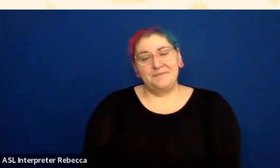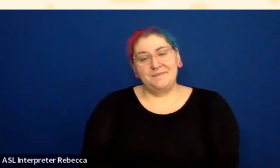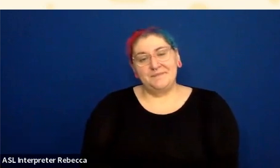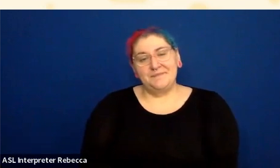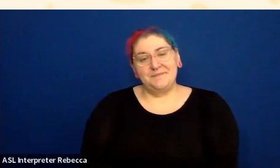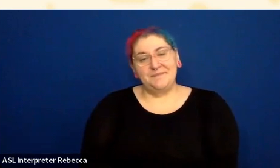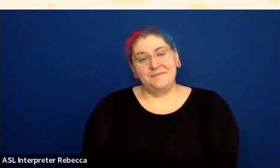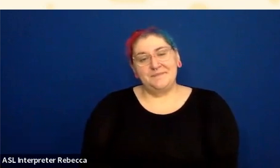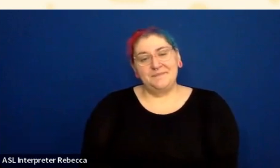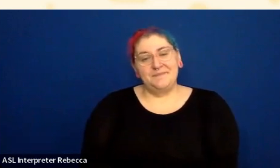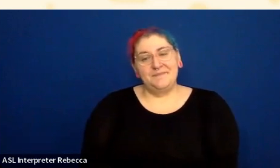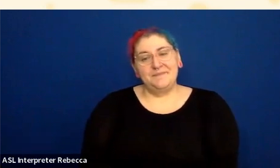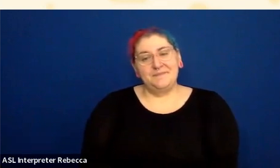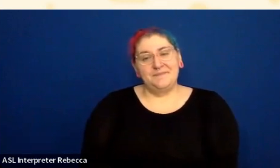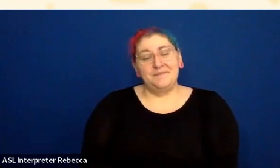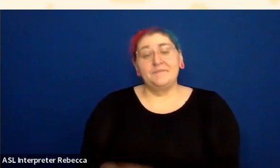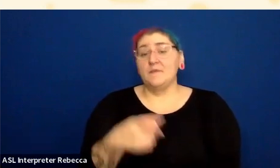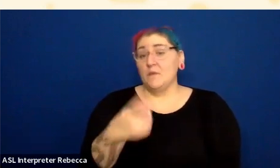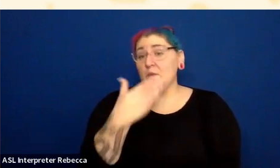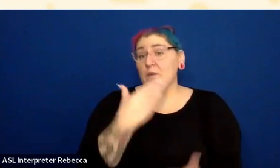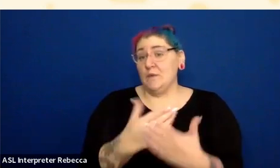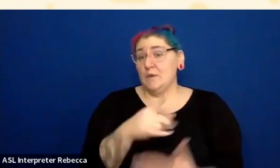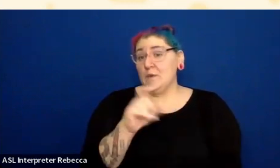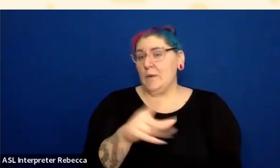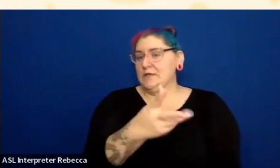Got a question coming on. I'm going to hold off on that one maybe till later.